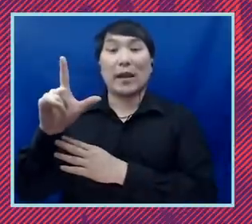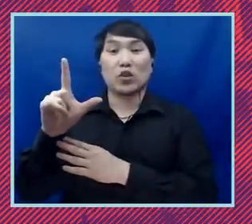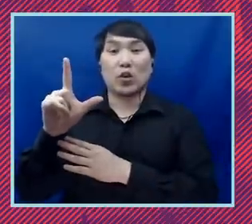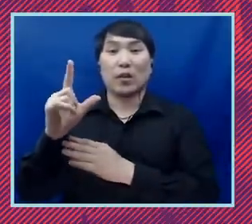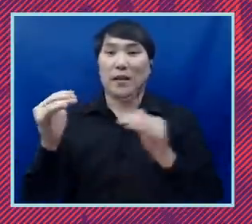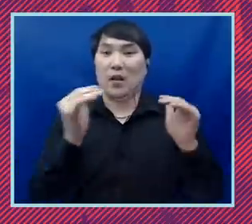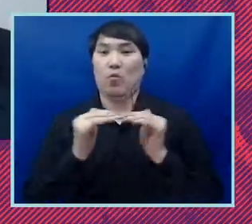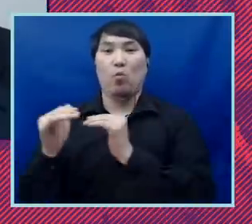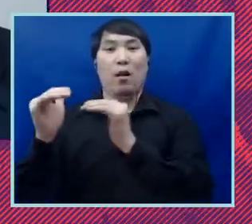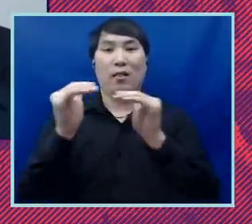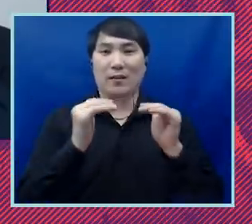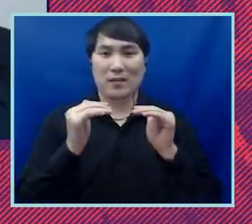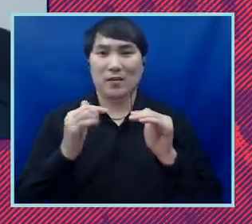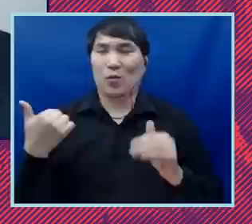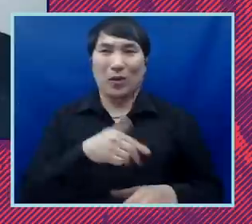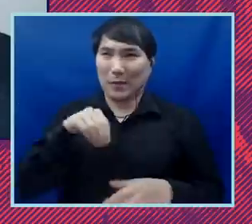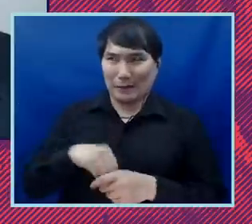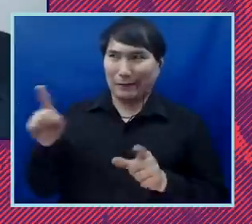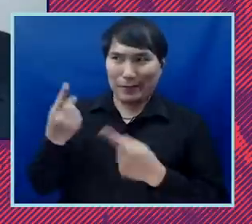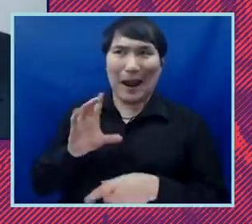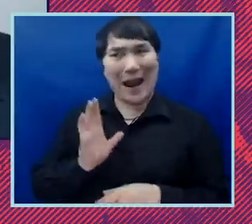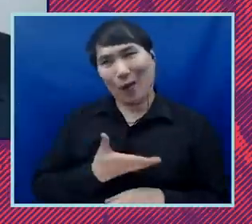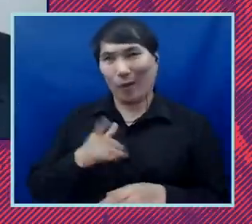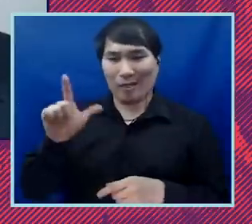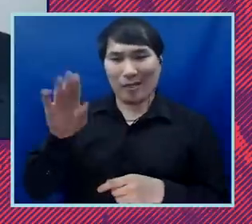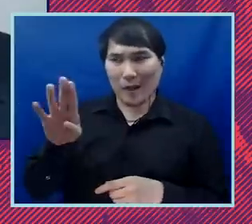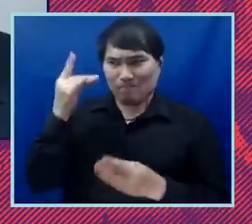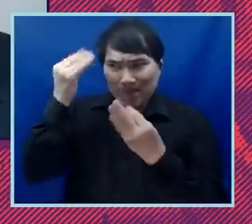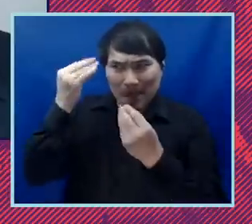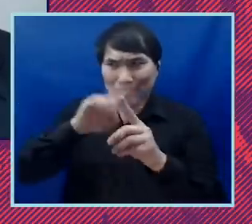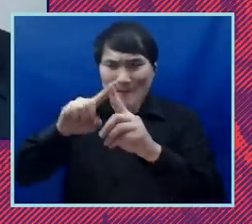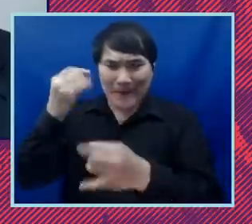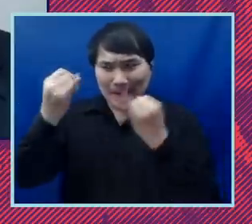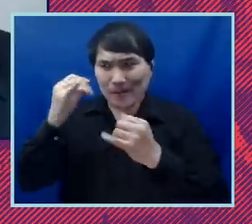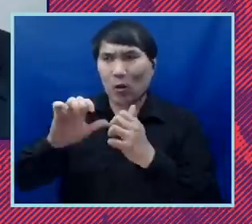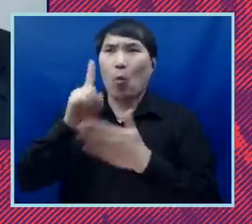laboratory developing ideas and refining ideas for a couple of months now. And so now we are rolling